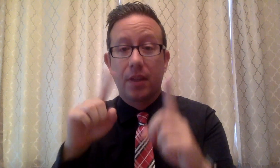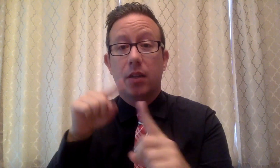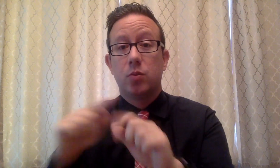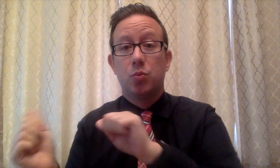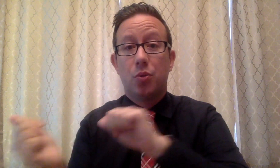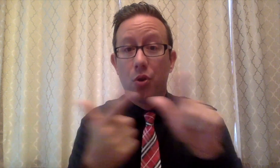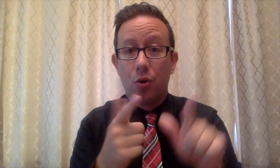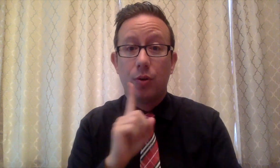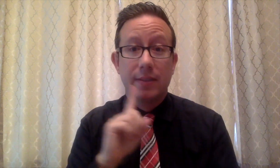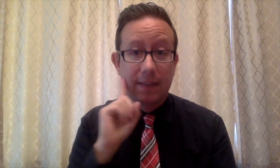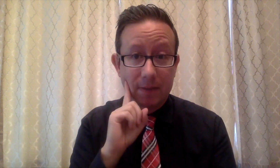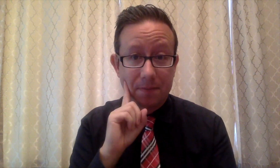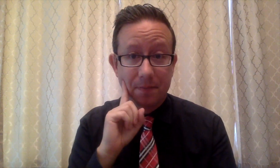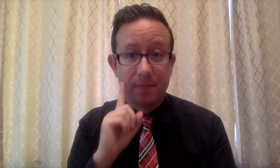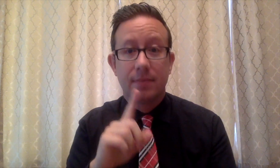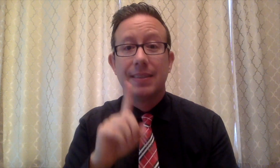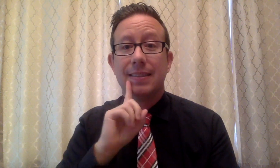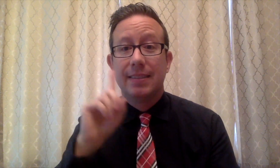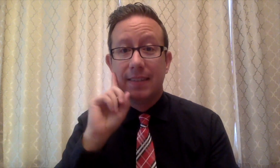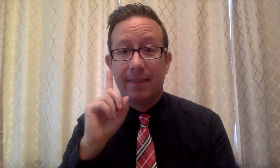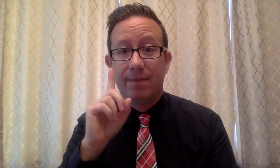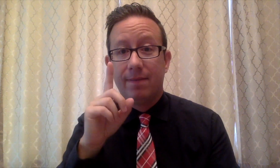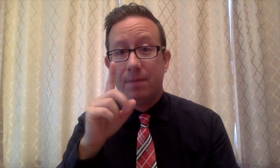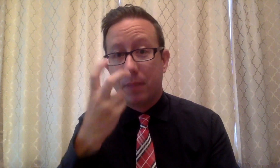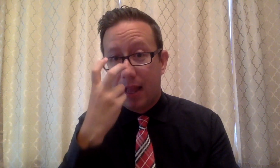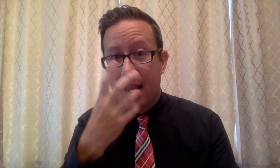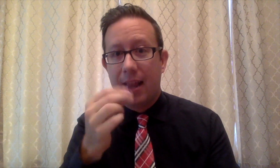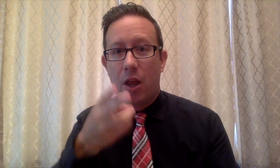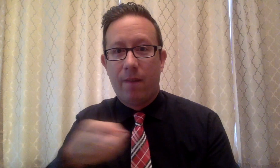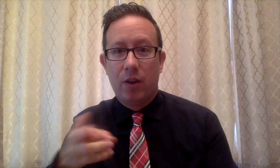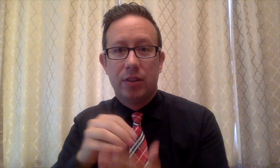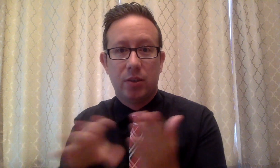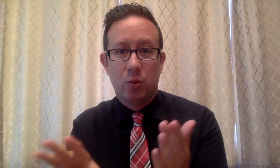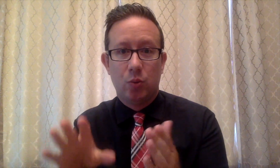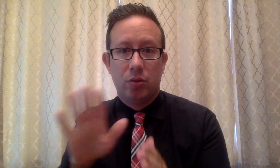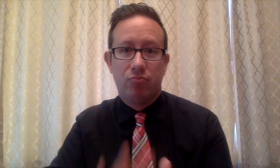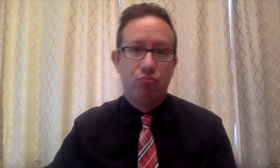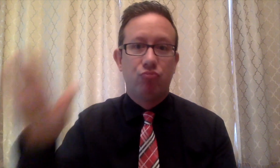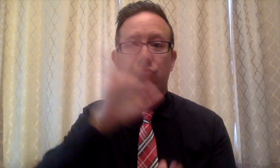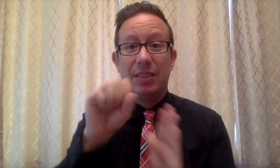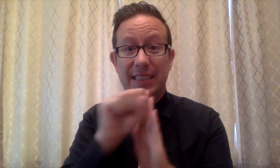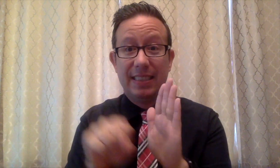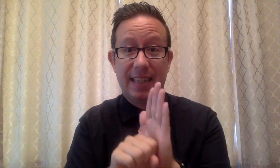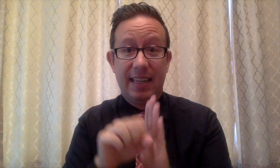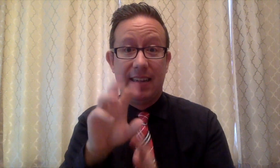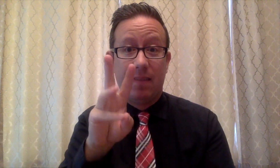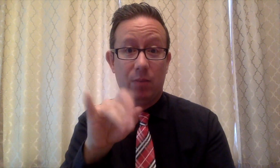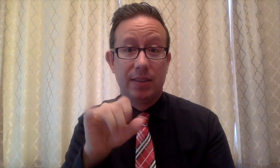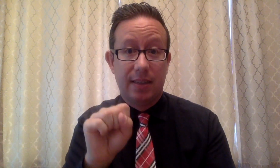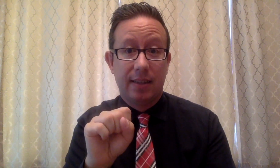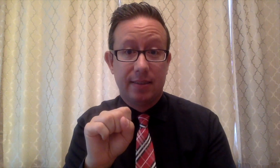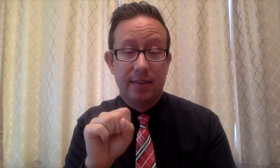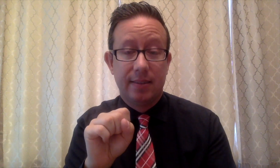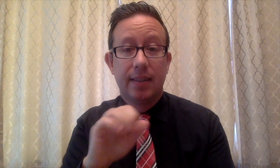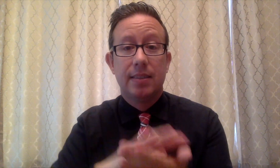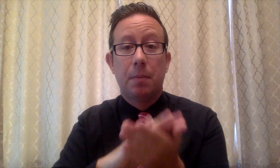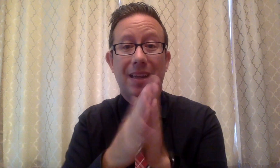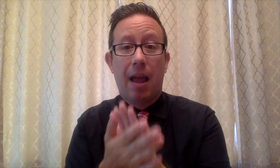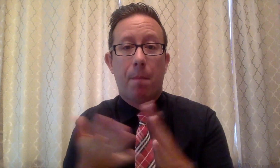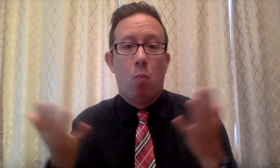to all deaf, deafblind, and hard of hearing students across the state of Wisconsin to